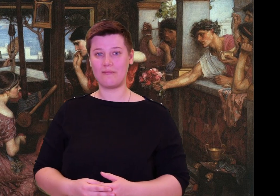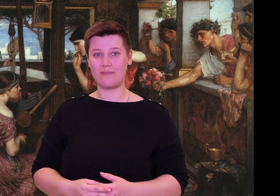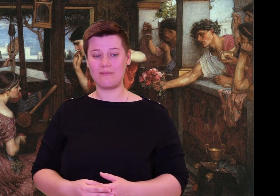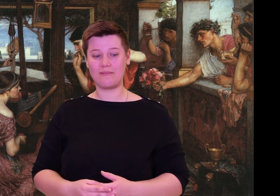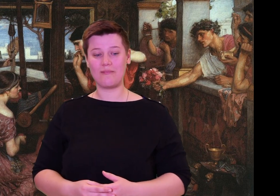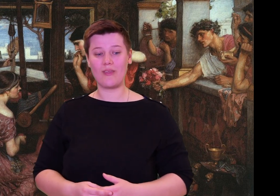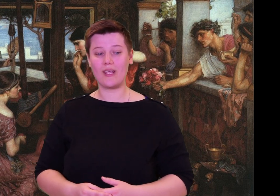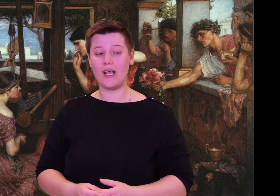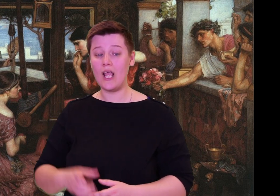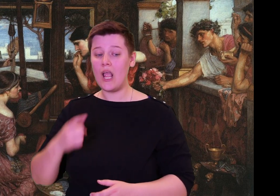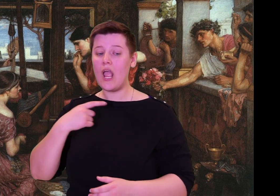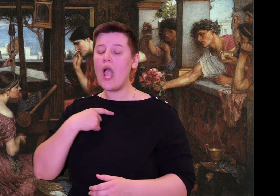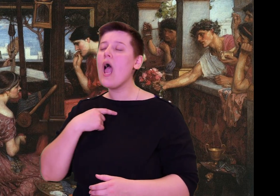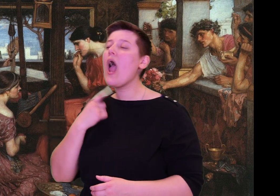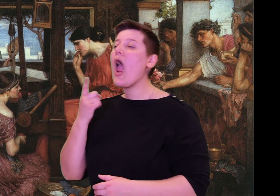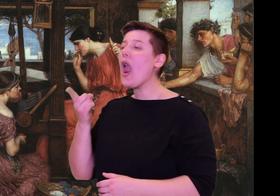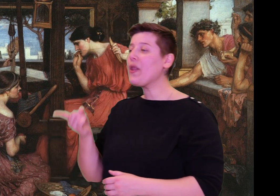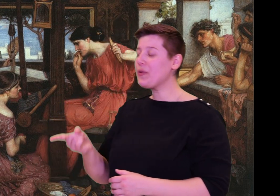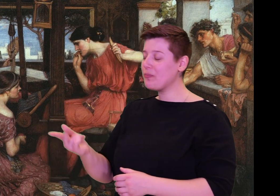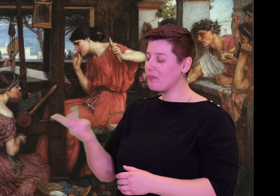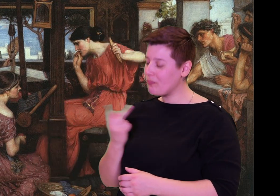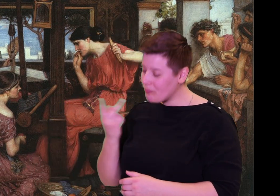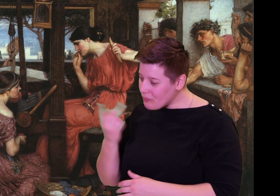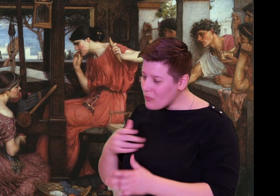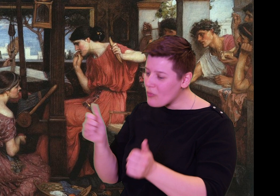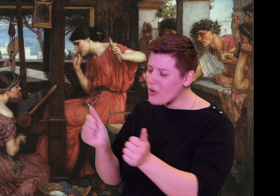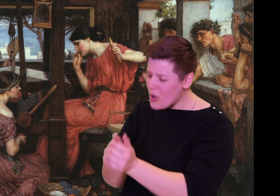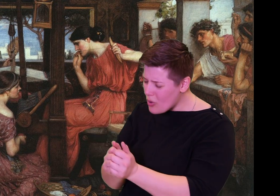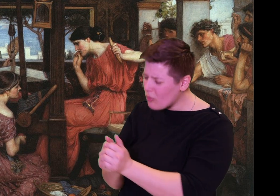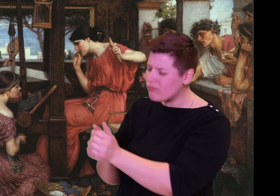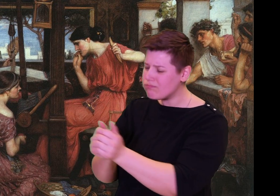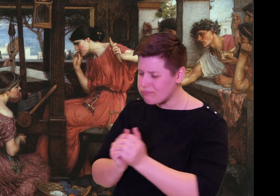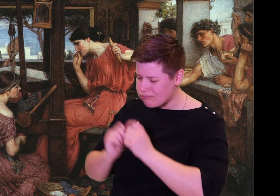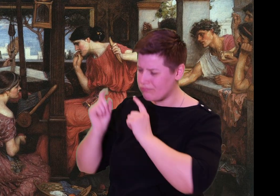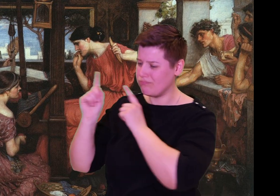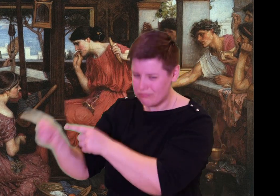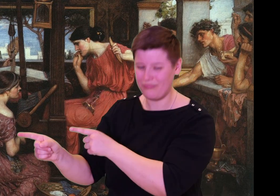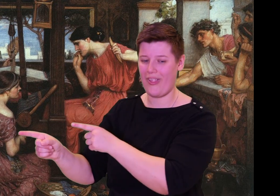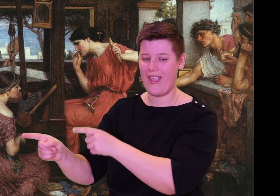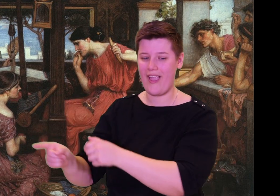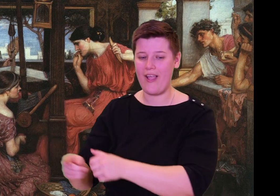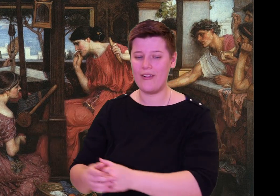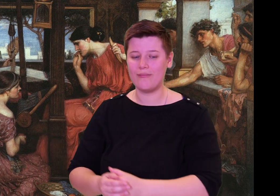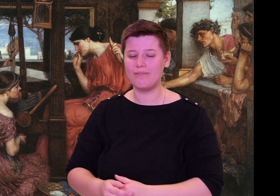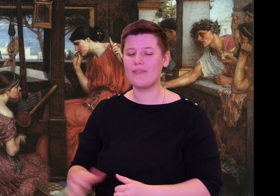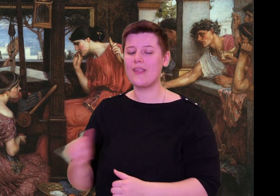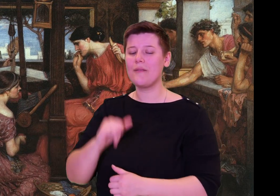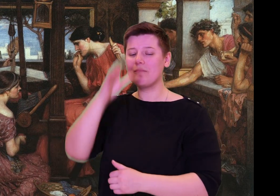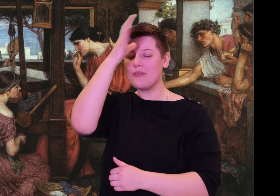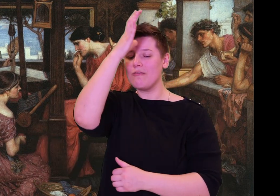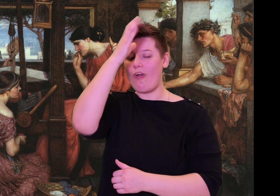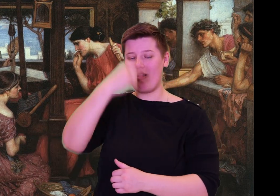near at hand. You will achieve the journey that you seek, since I will go